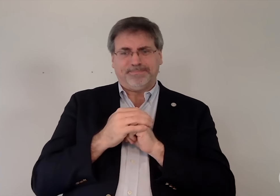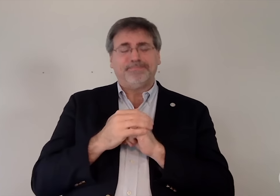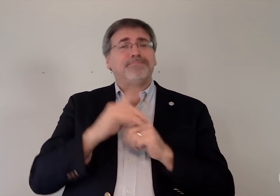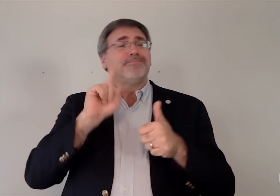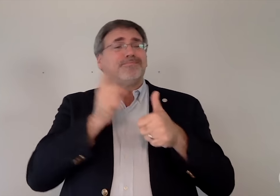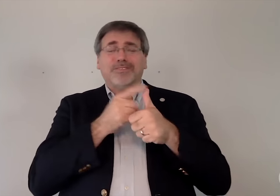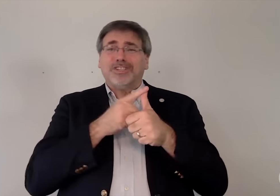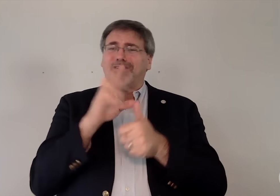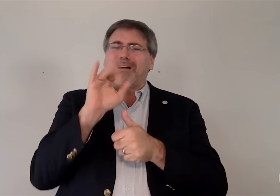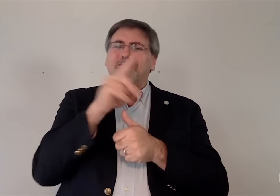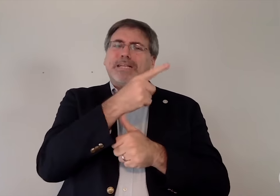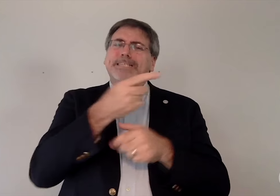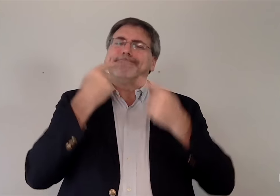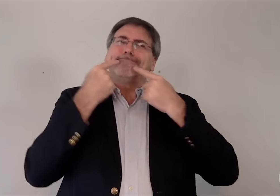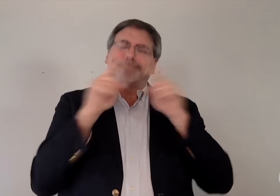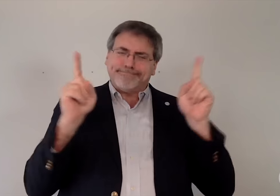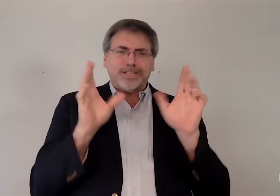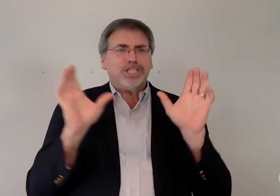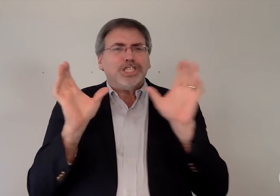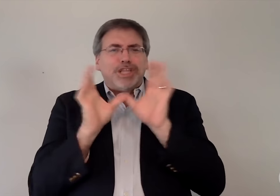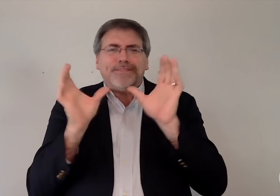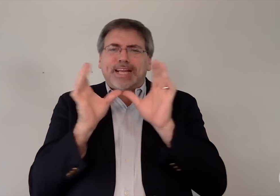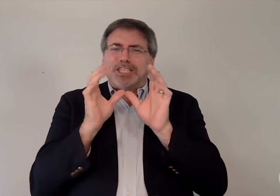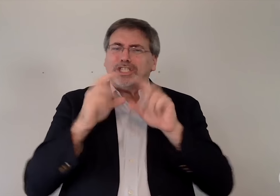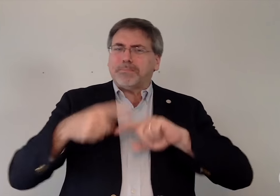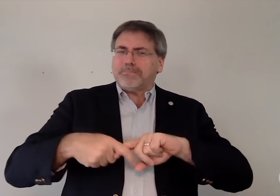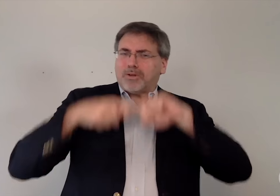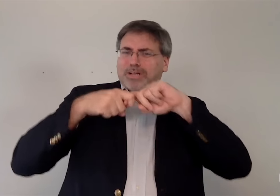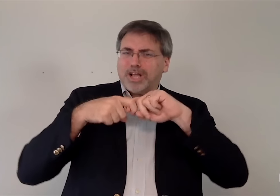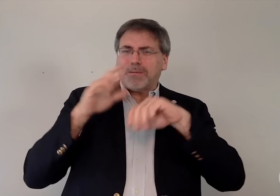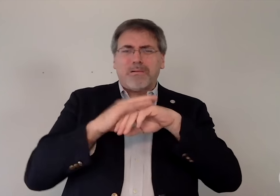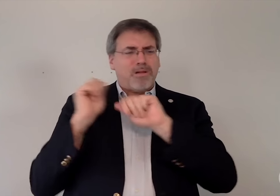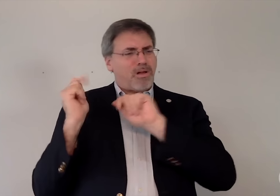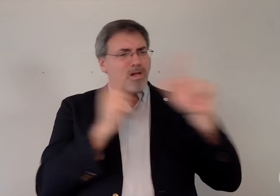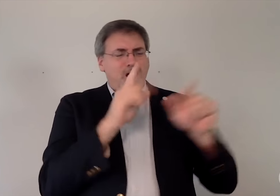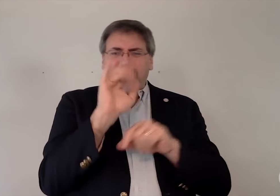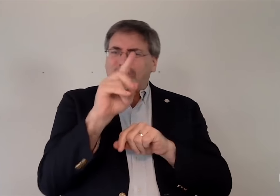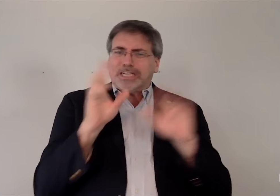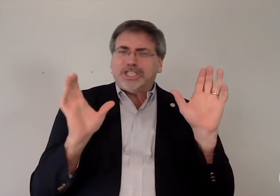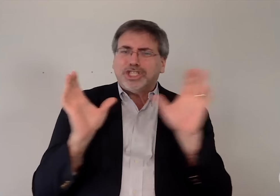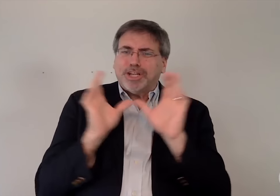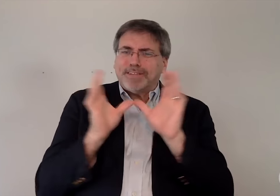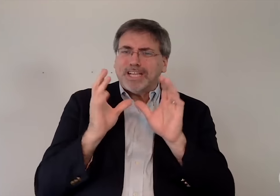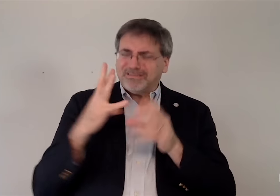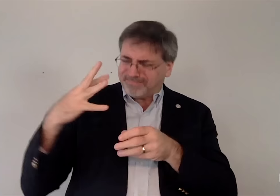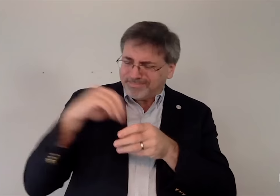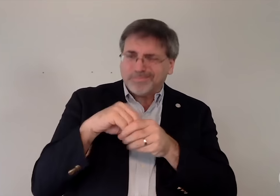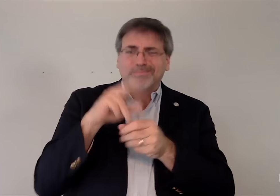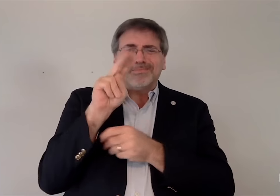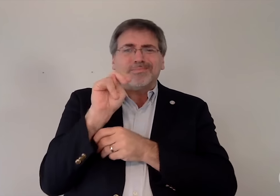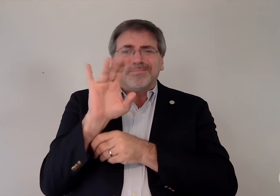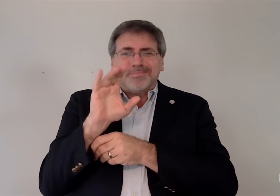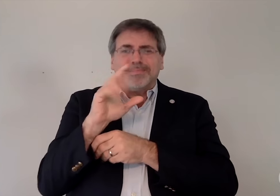First, RID announced a credentialing moratorium on all RID certifications including the NIC